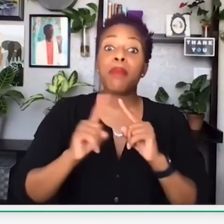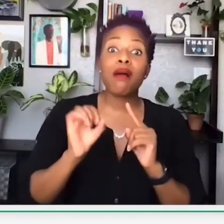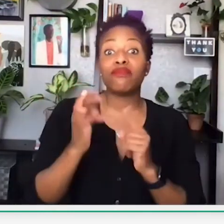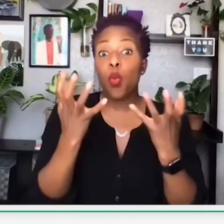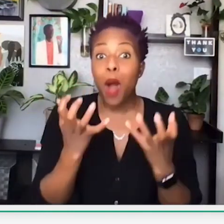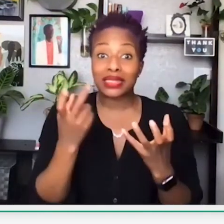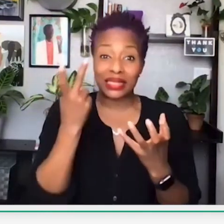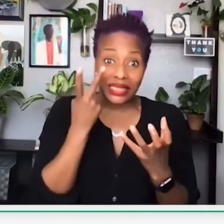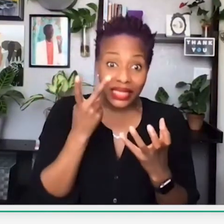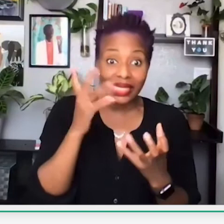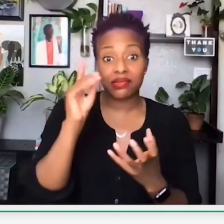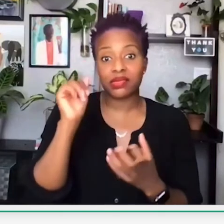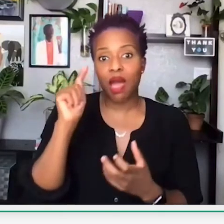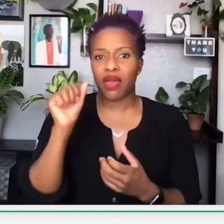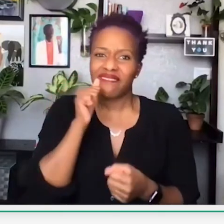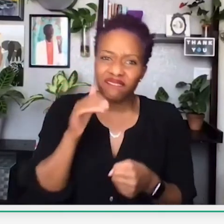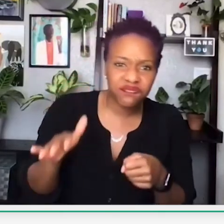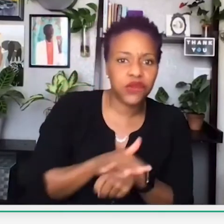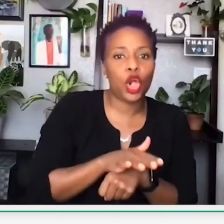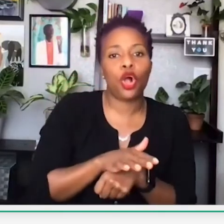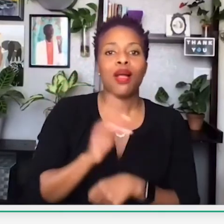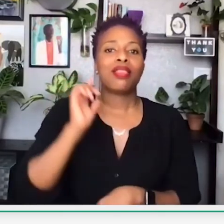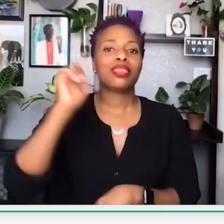For today, I'm going to focus on New York state. But if you want to see